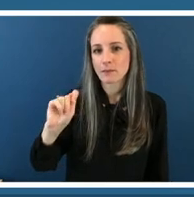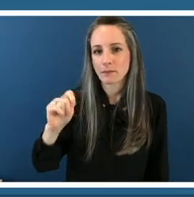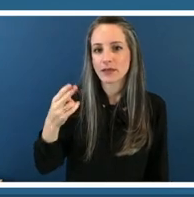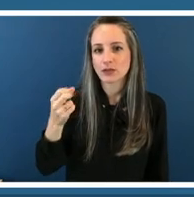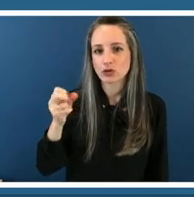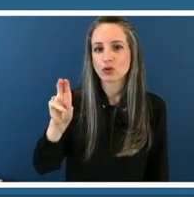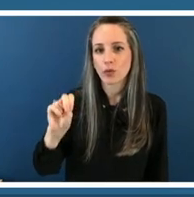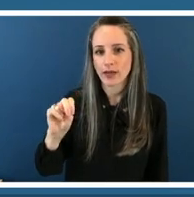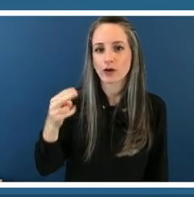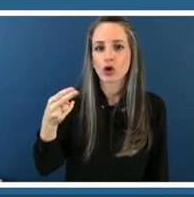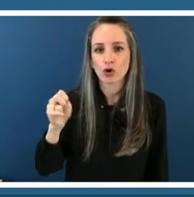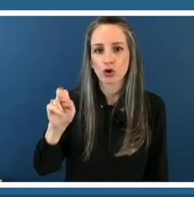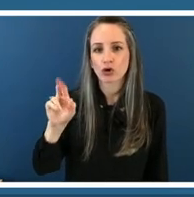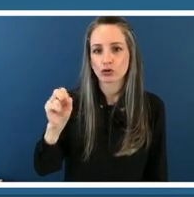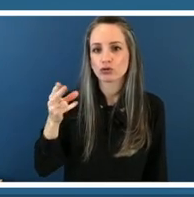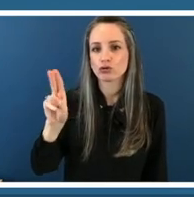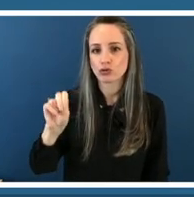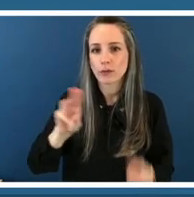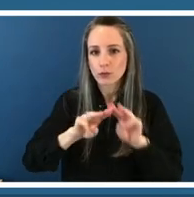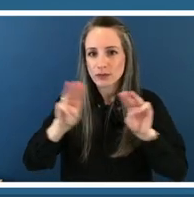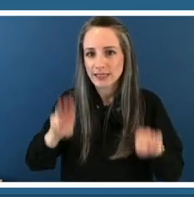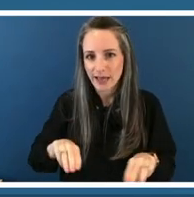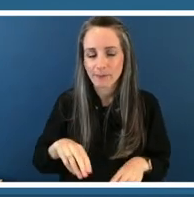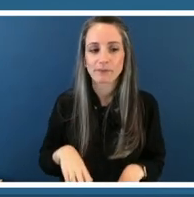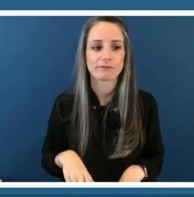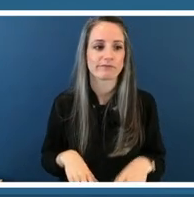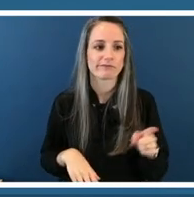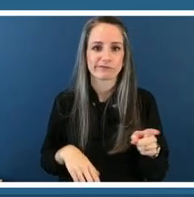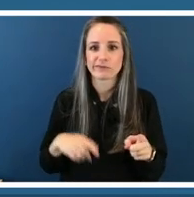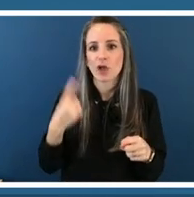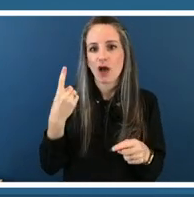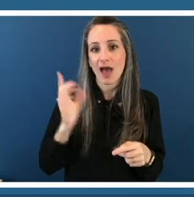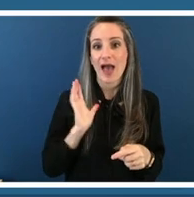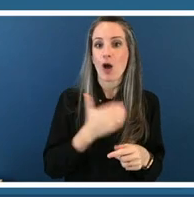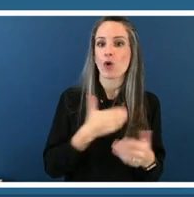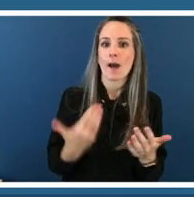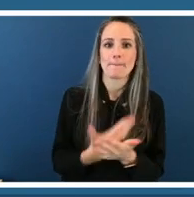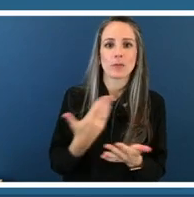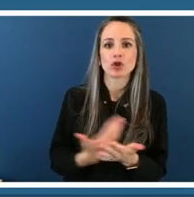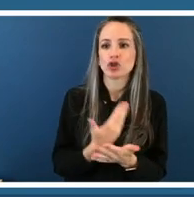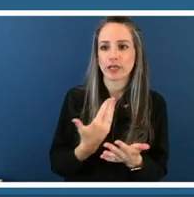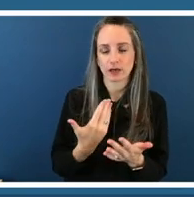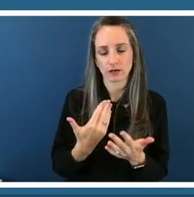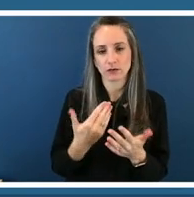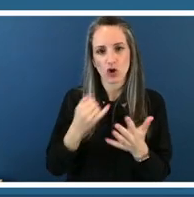would say emerging artist programs um like to highlight a lot of different